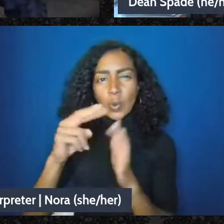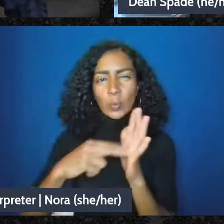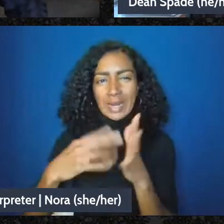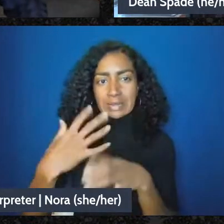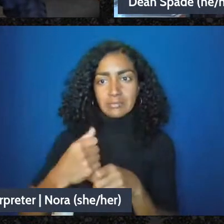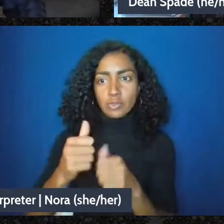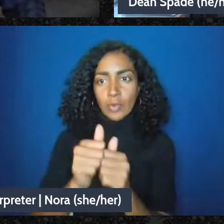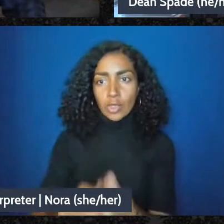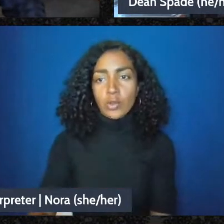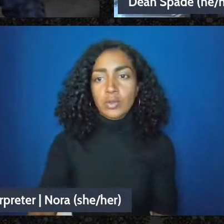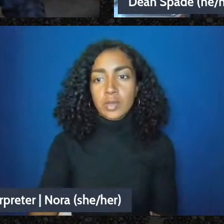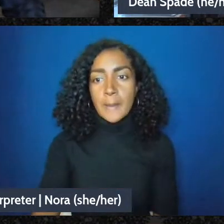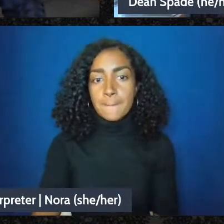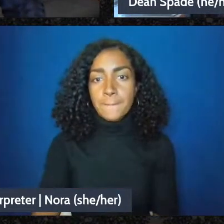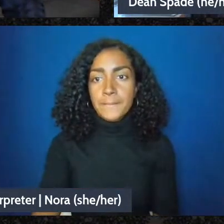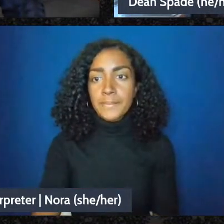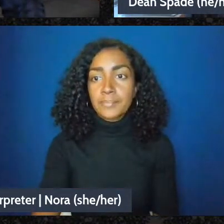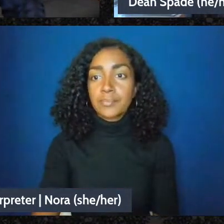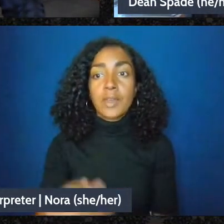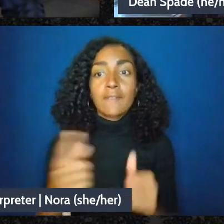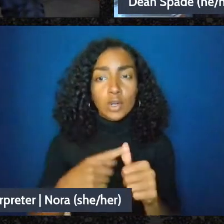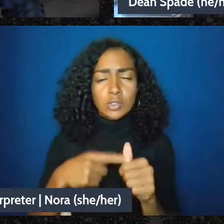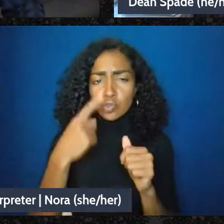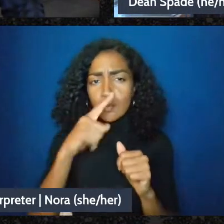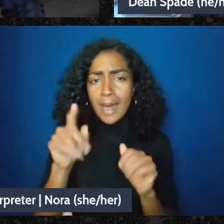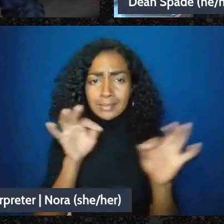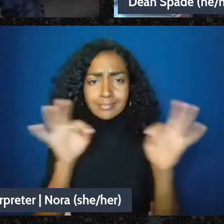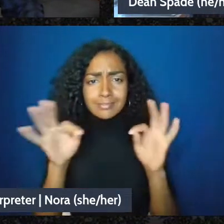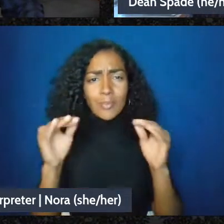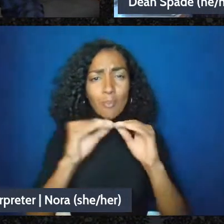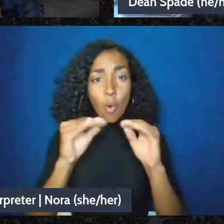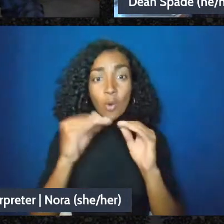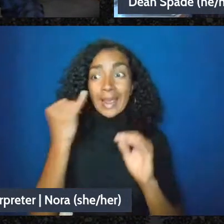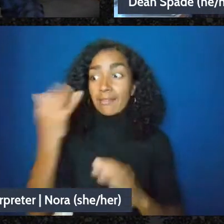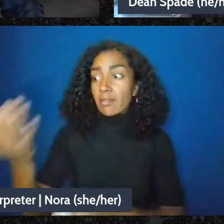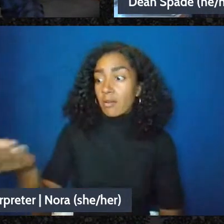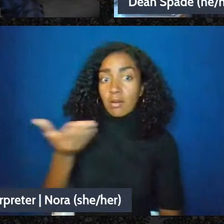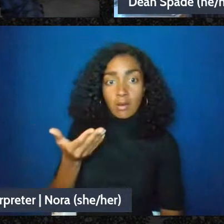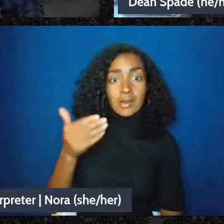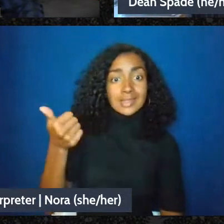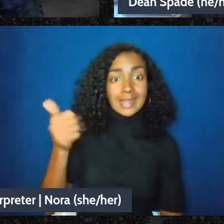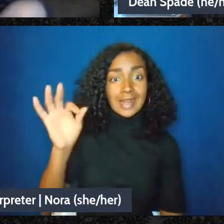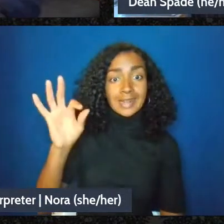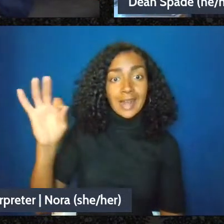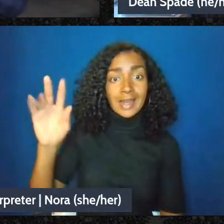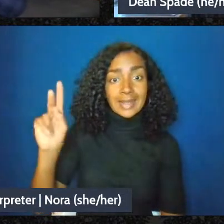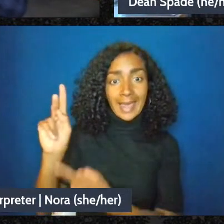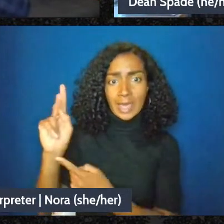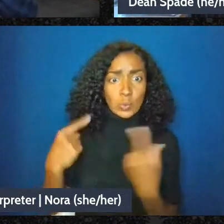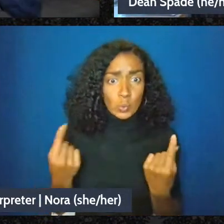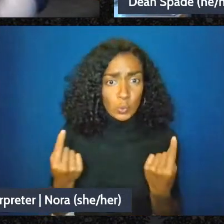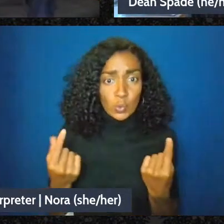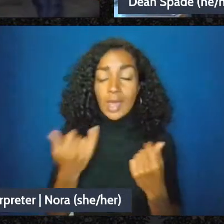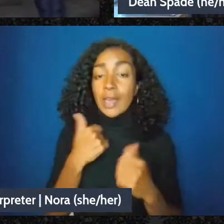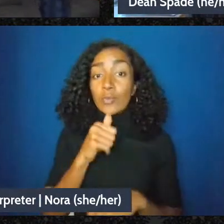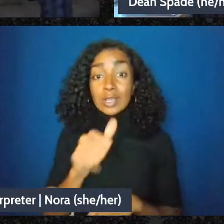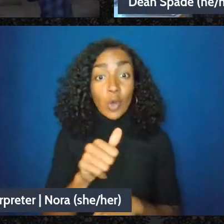is can we hear more about what to do if you get a 1099k. If we don't report it proactively, how big